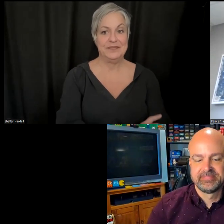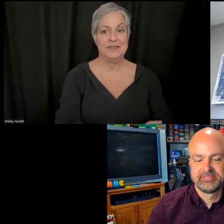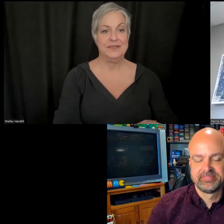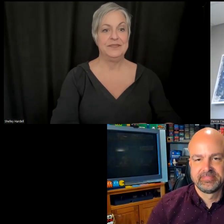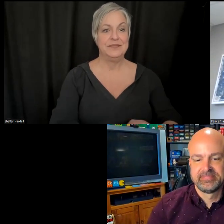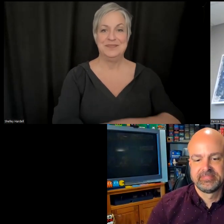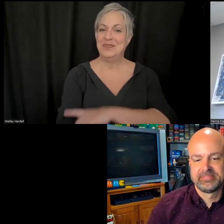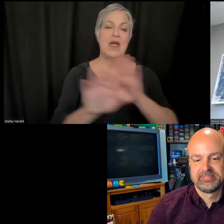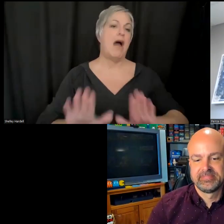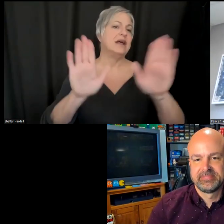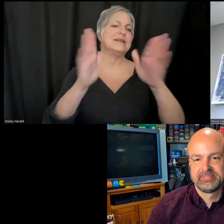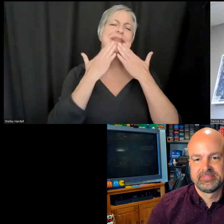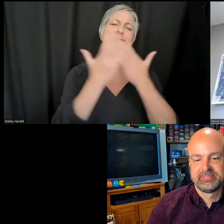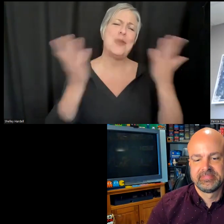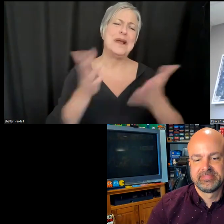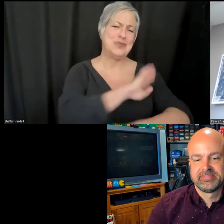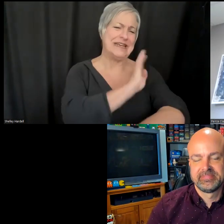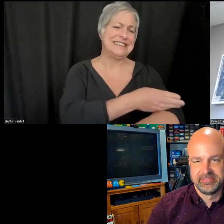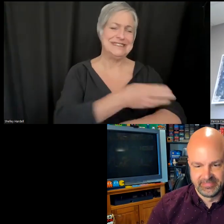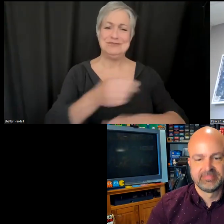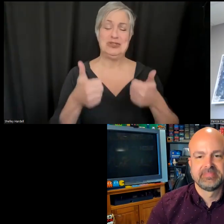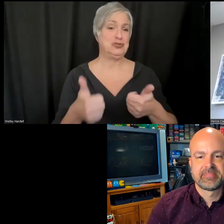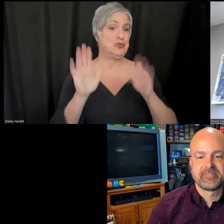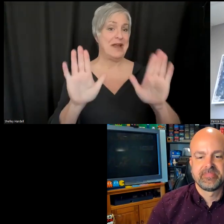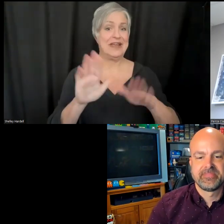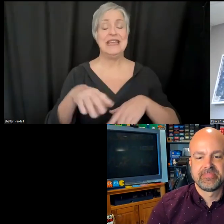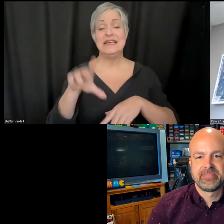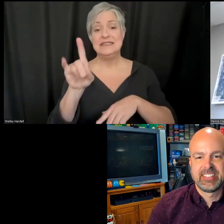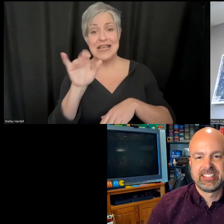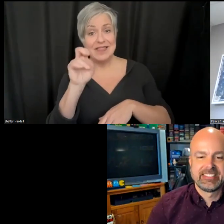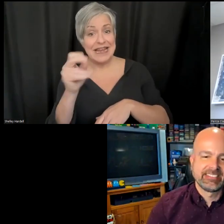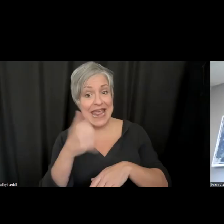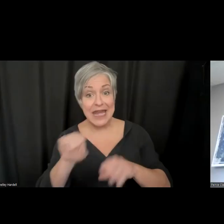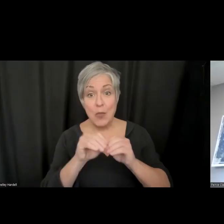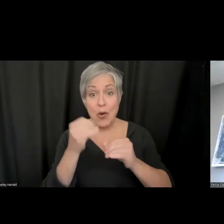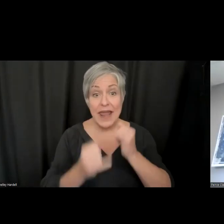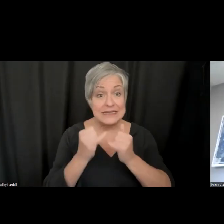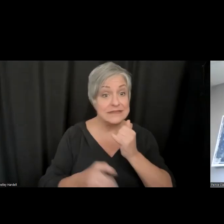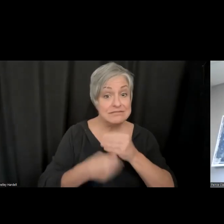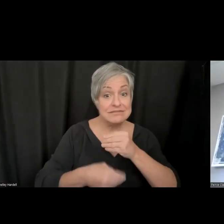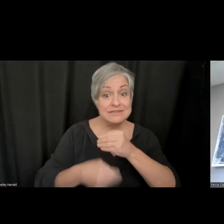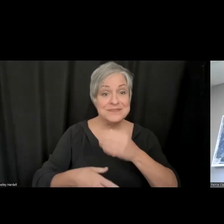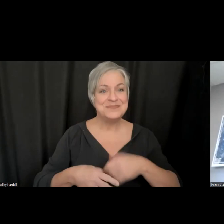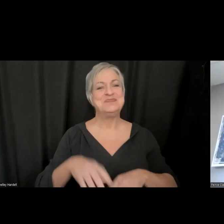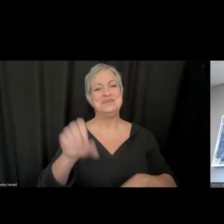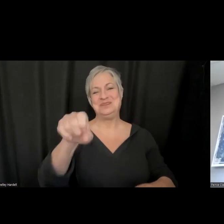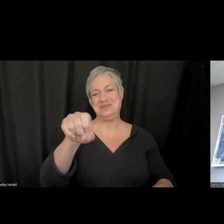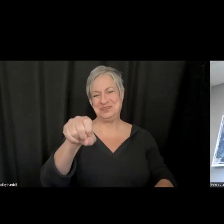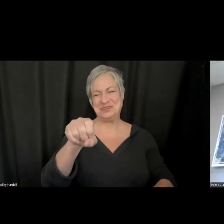Peirce: Awesome. Thank you so much, Brenden. Dylan, any last words here? >> Dylan: I would first say,